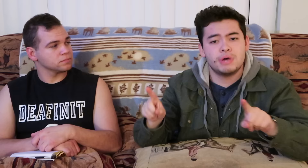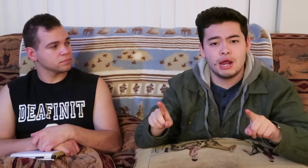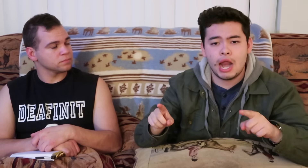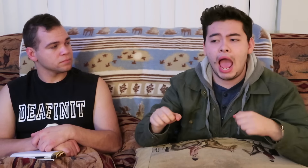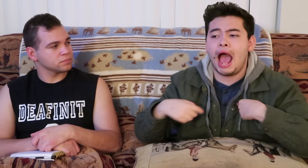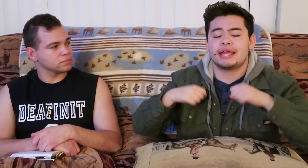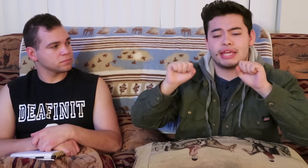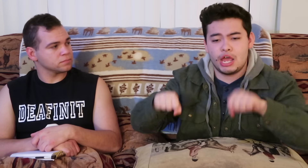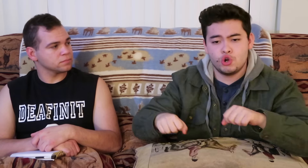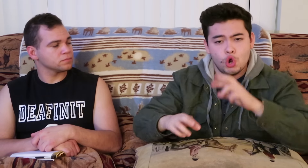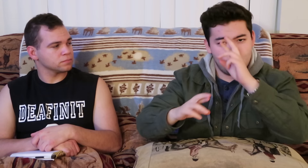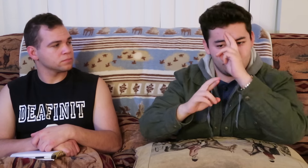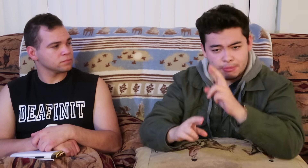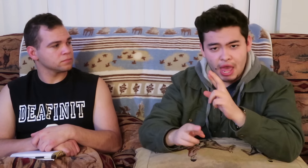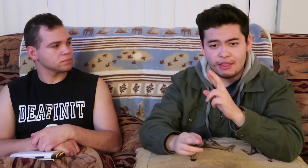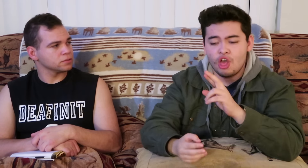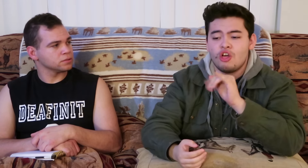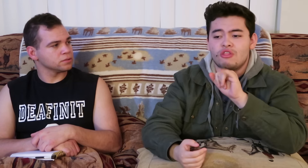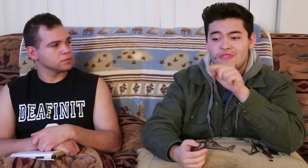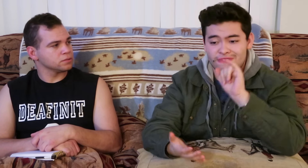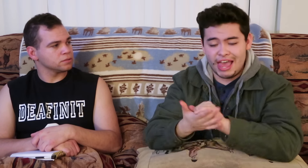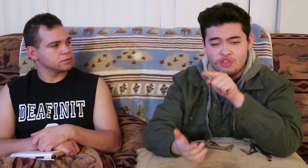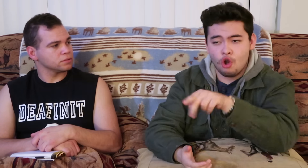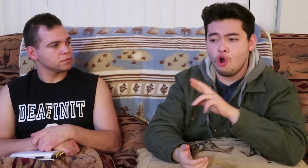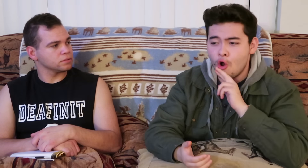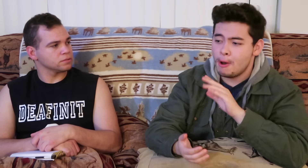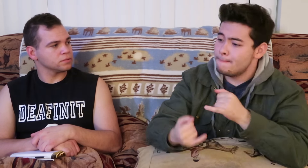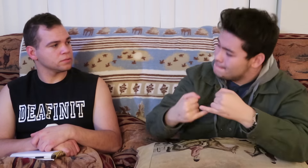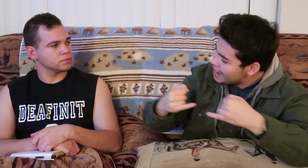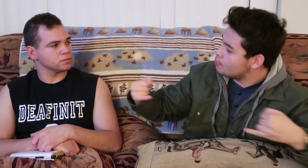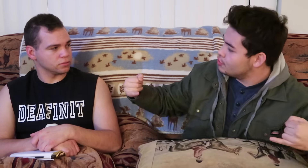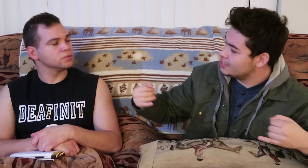but i can respect that there are boundaries